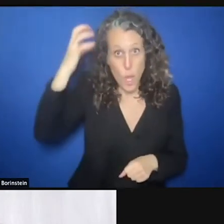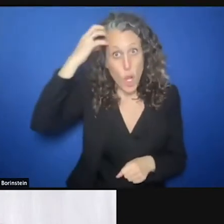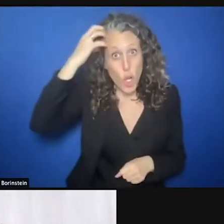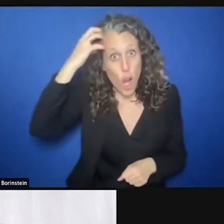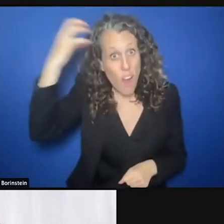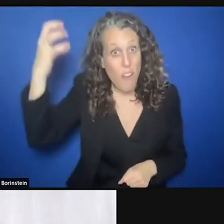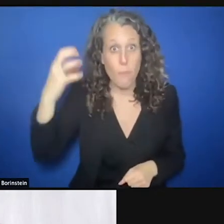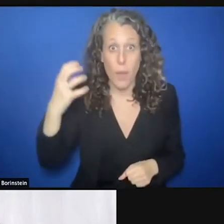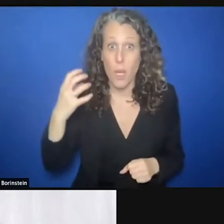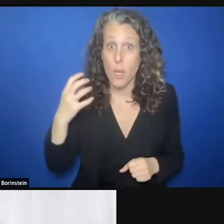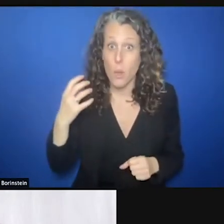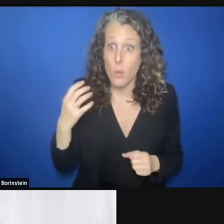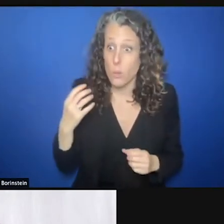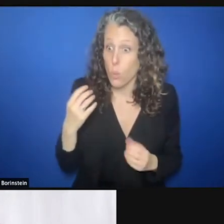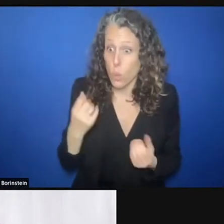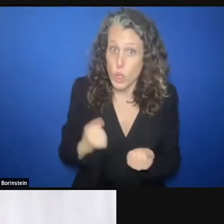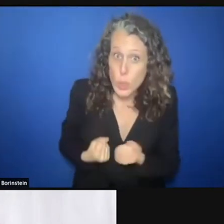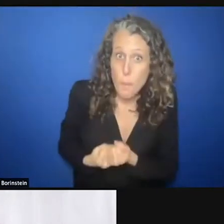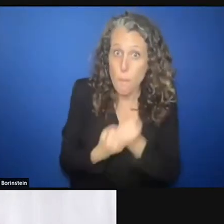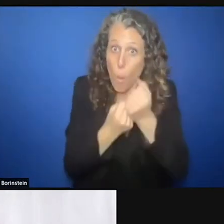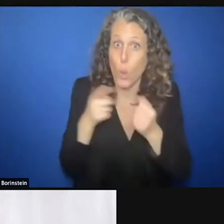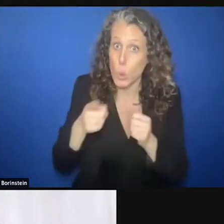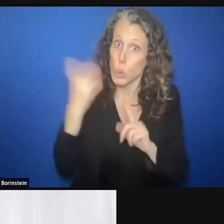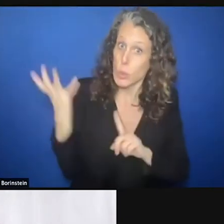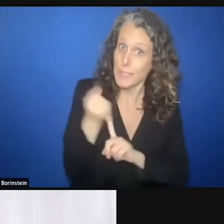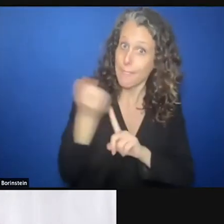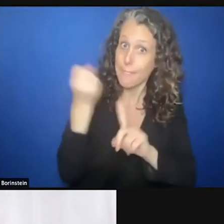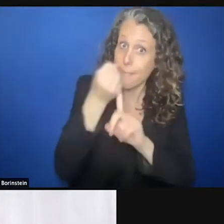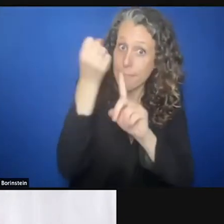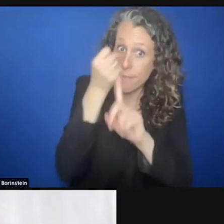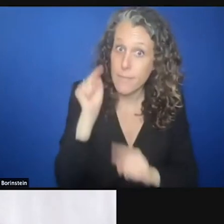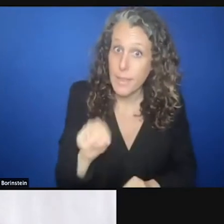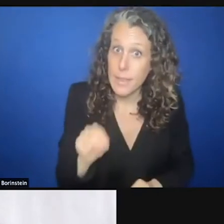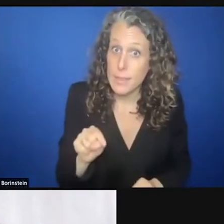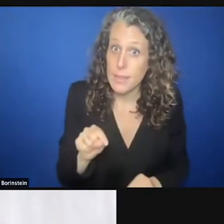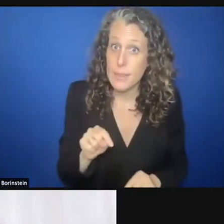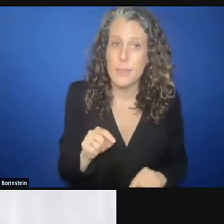which you could achieve all of those things? We're getting here at this distinction between political